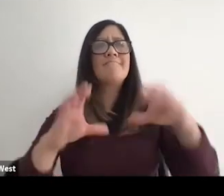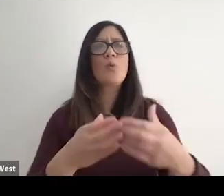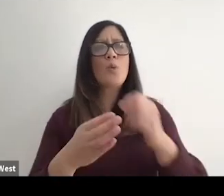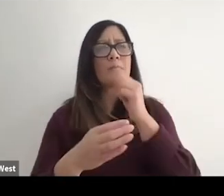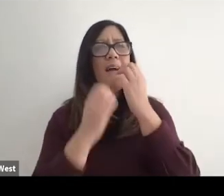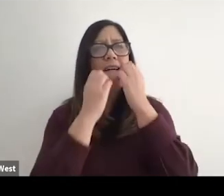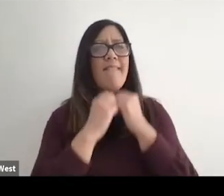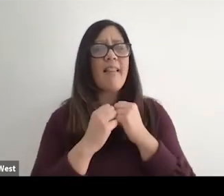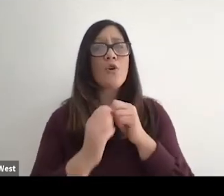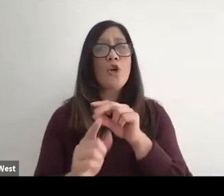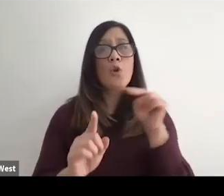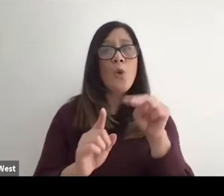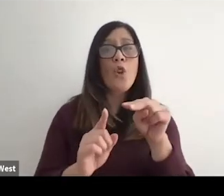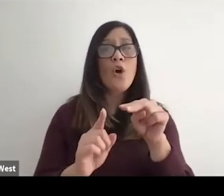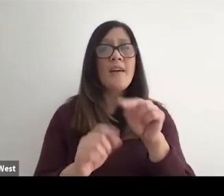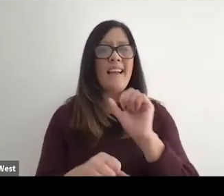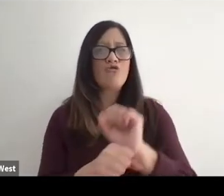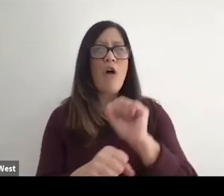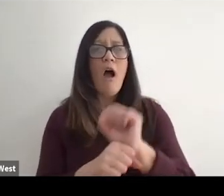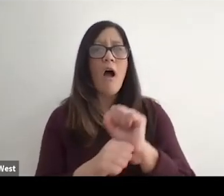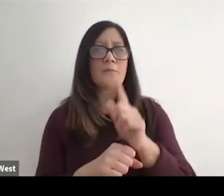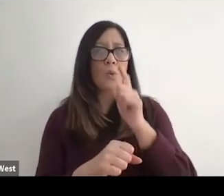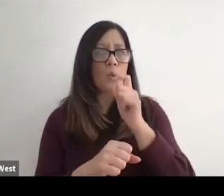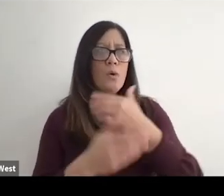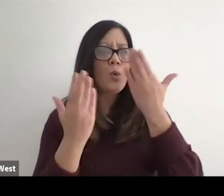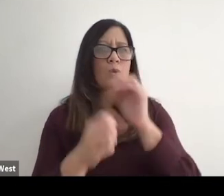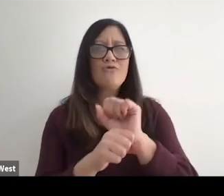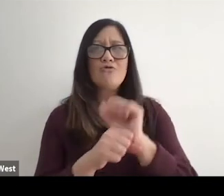when you look at the unemployment rate that happened in 1990 there was about.